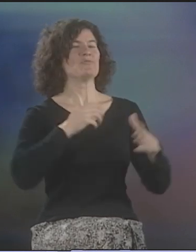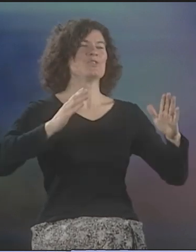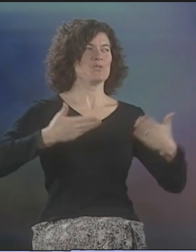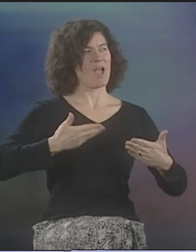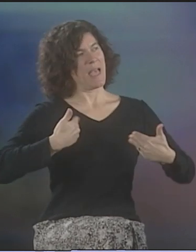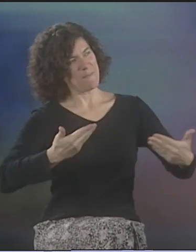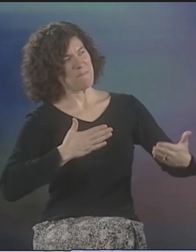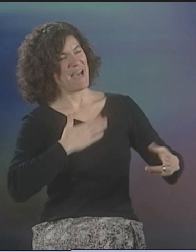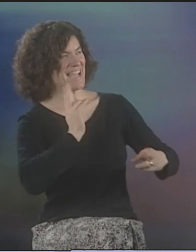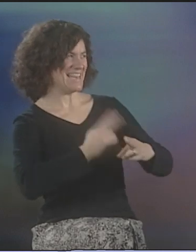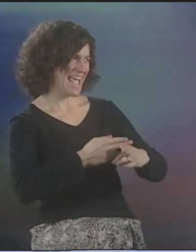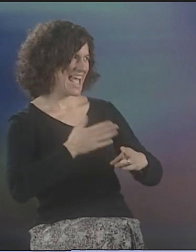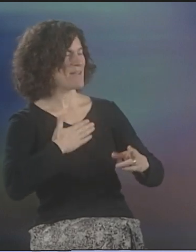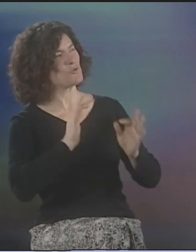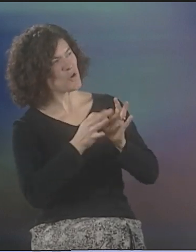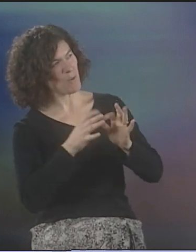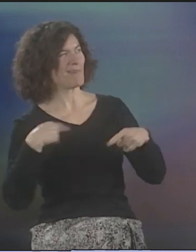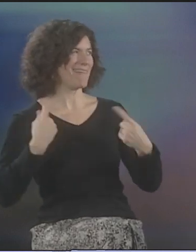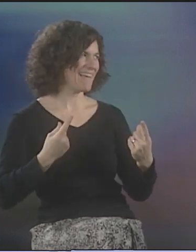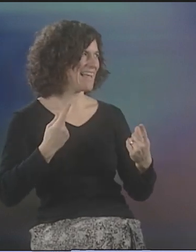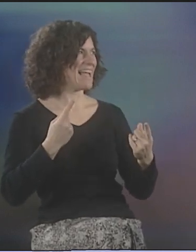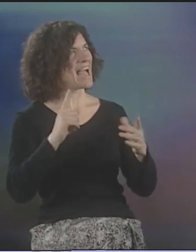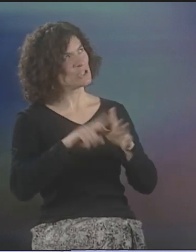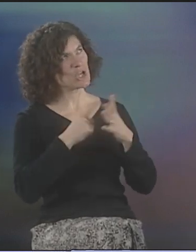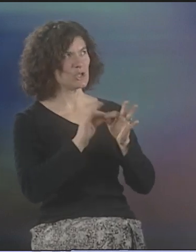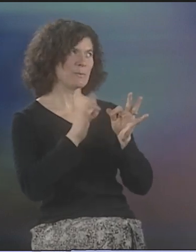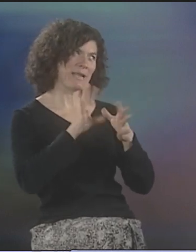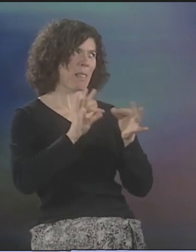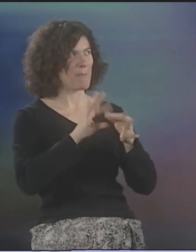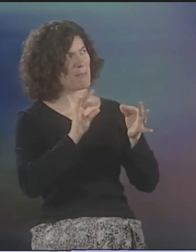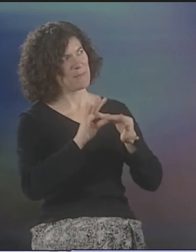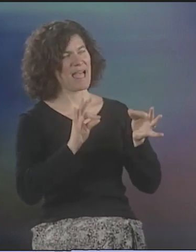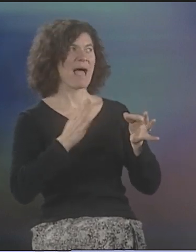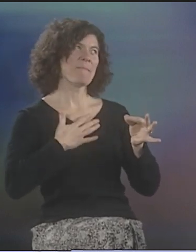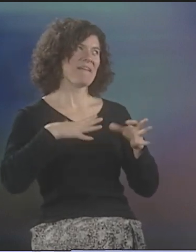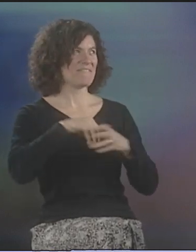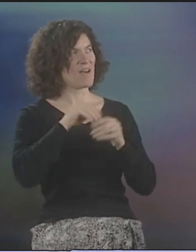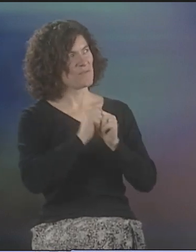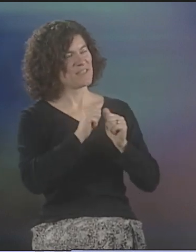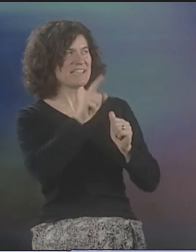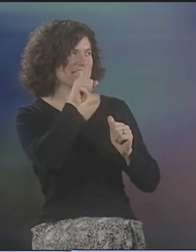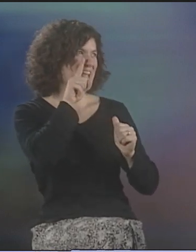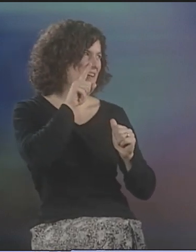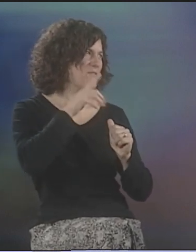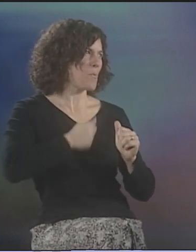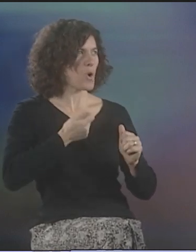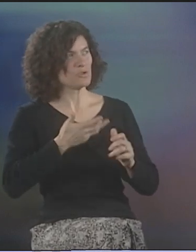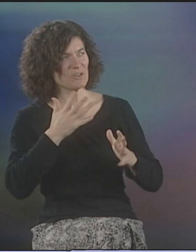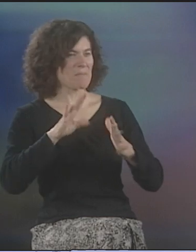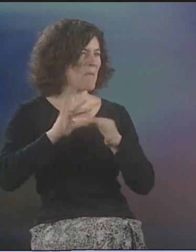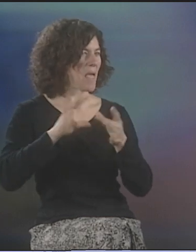BUT WHAT WE WOULD DO IS VIDEO OURSELVES INTRODUCING OURSELVES. HELLO. I'M AN INTERPRETER. THIS IS MY NAME.